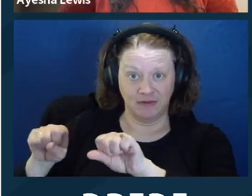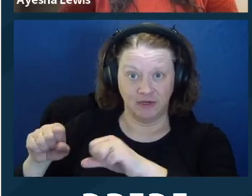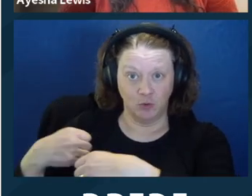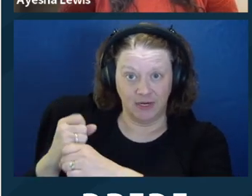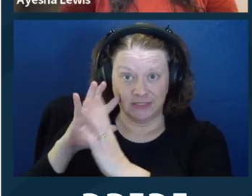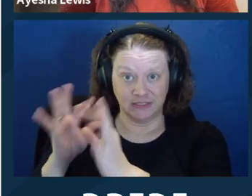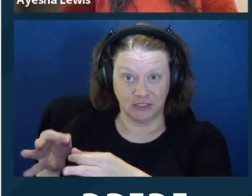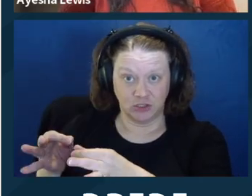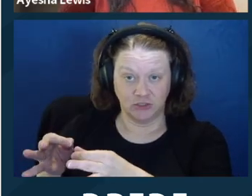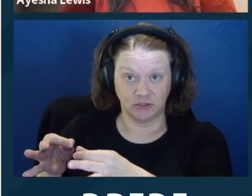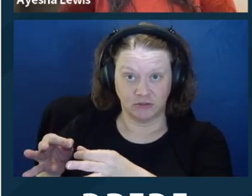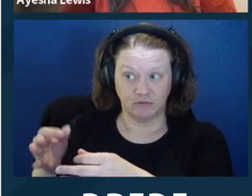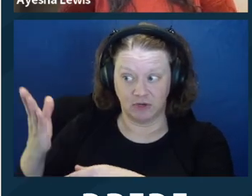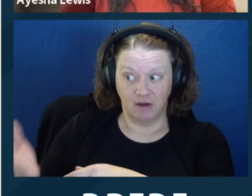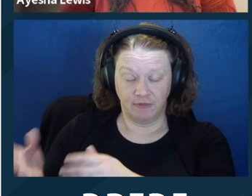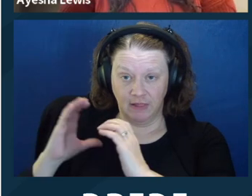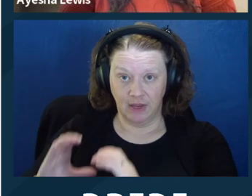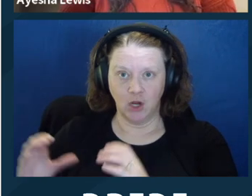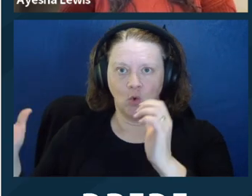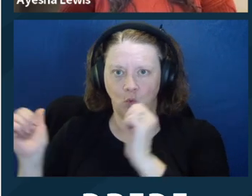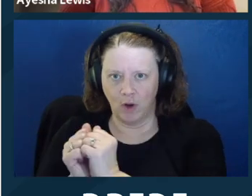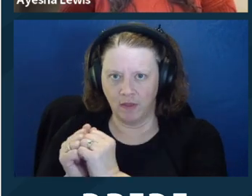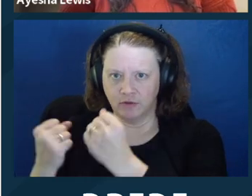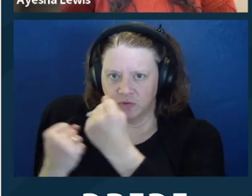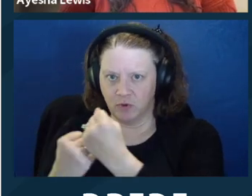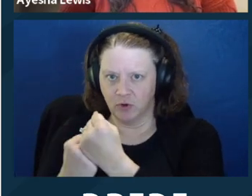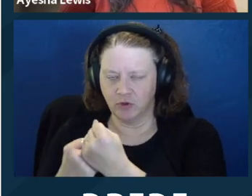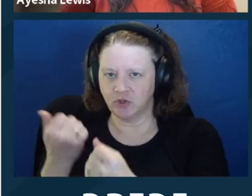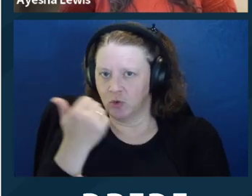multiple times that you need to assess capacity of your client with supports.